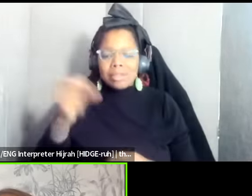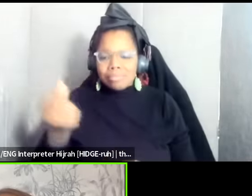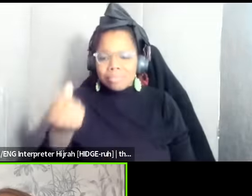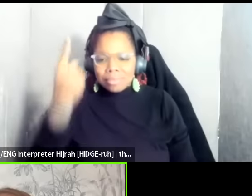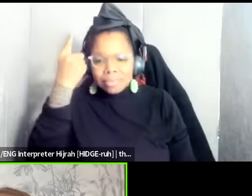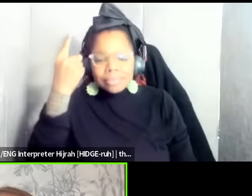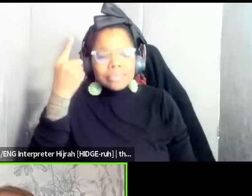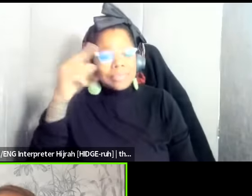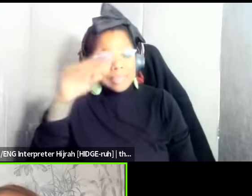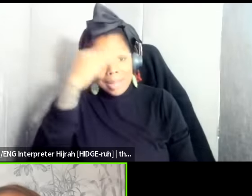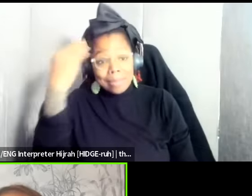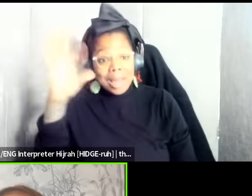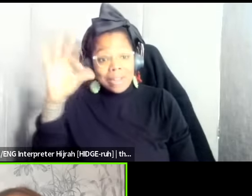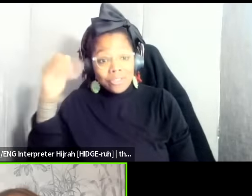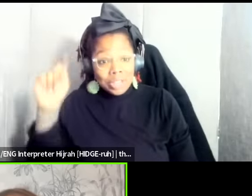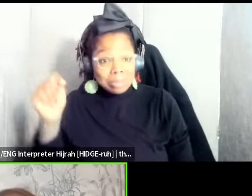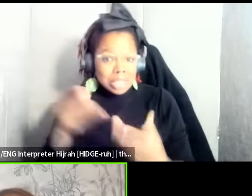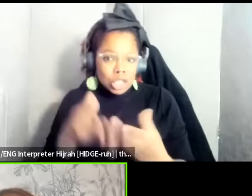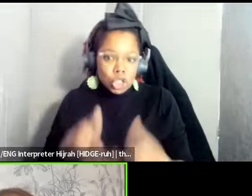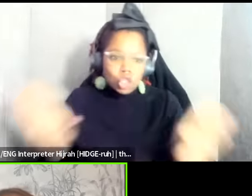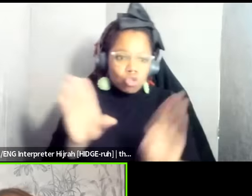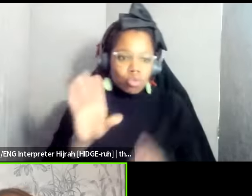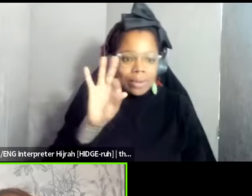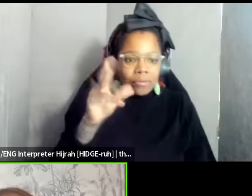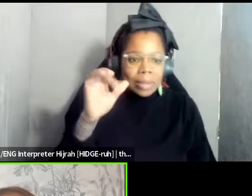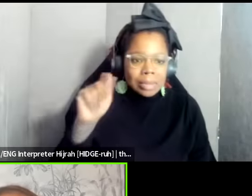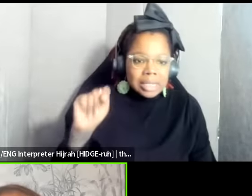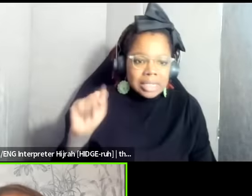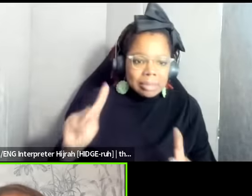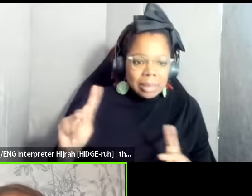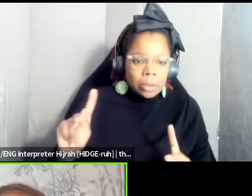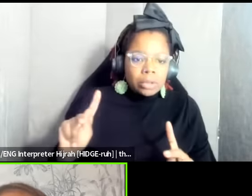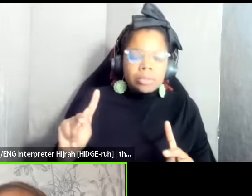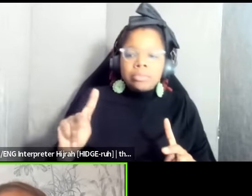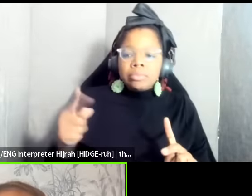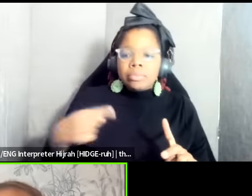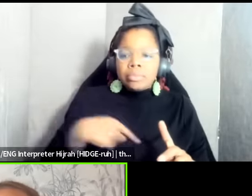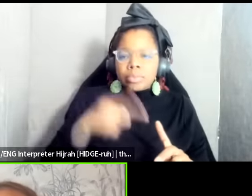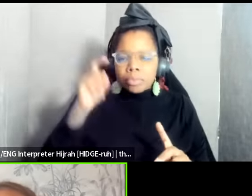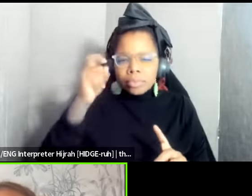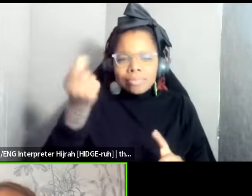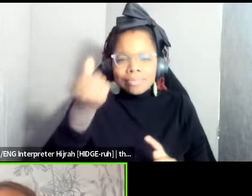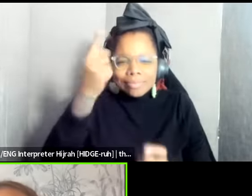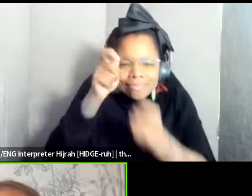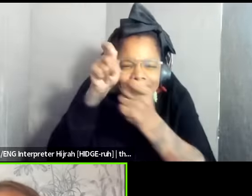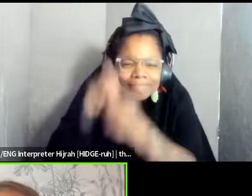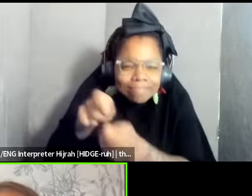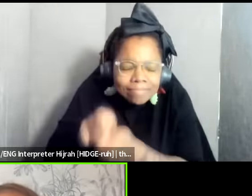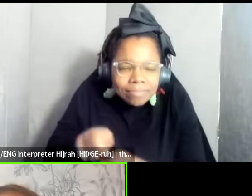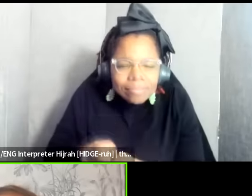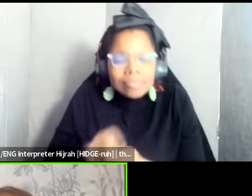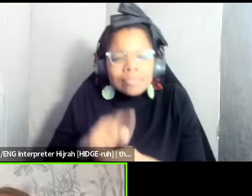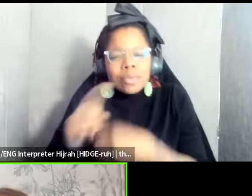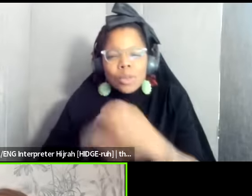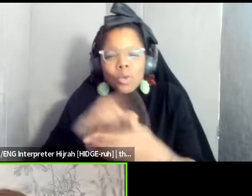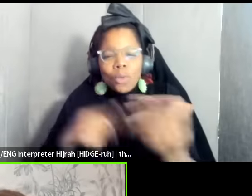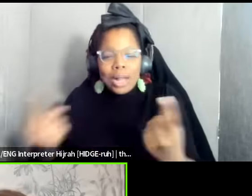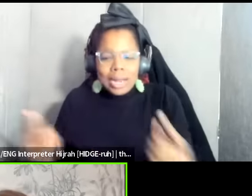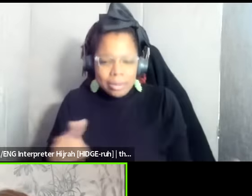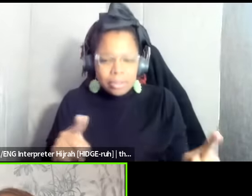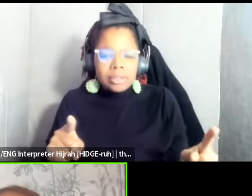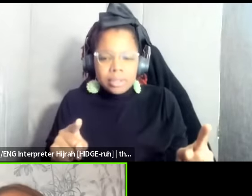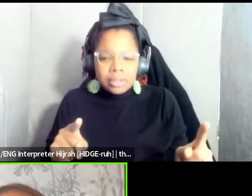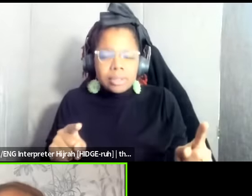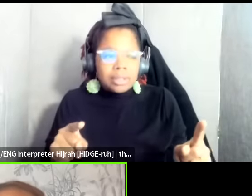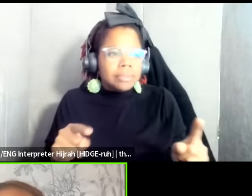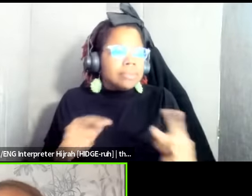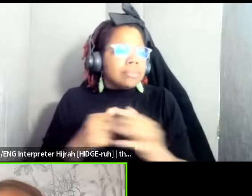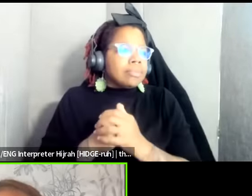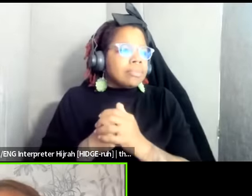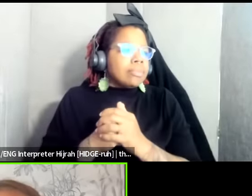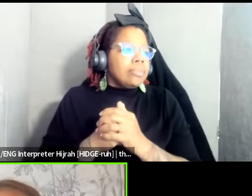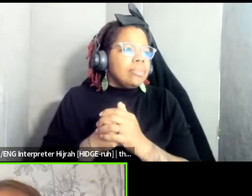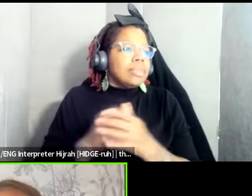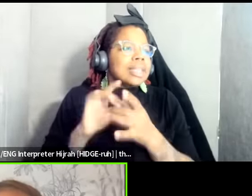and as feminist broadly um the particulars the gender particulars of what happened um in violence